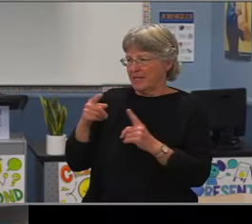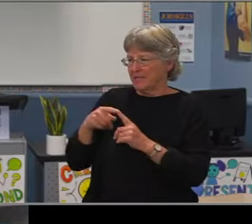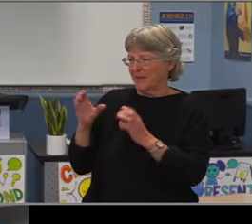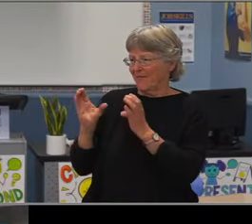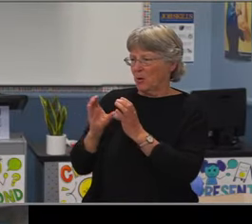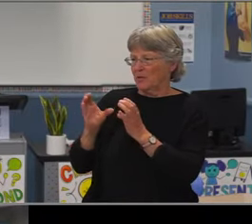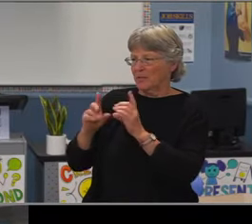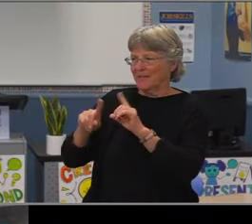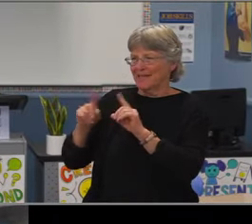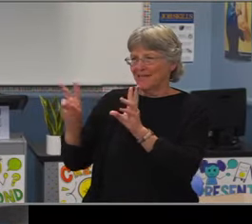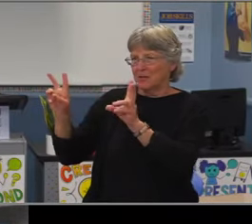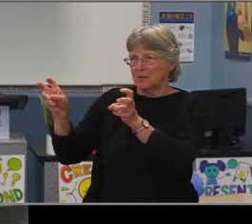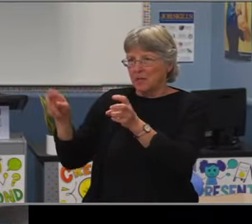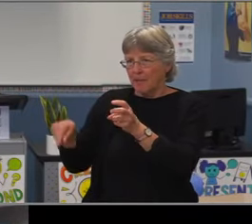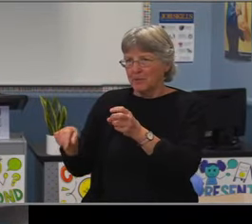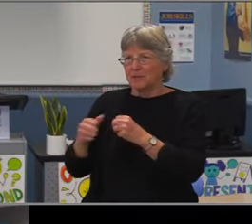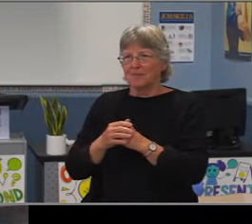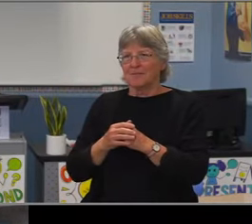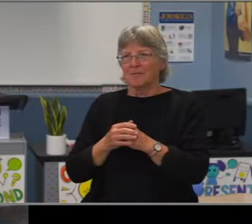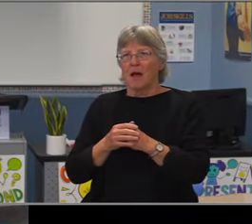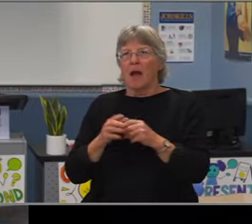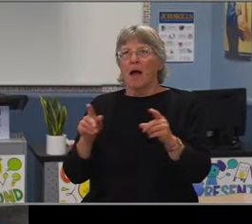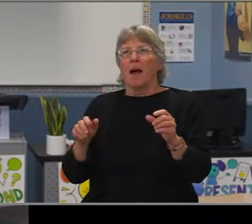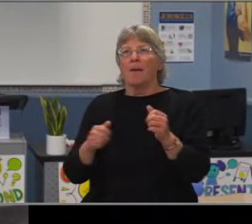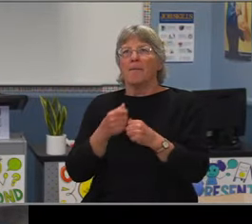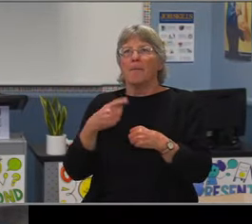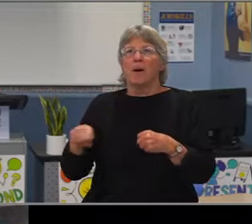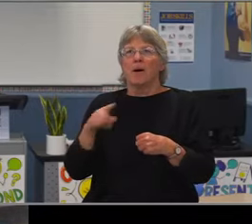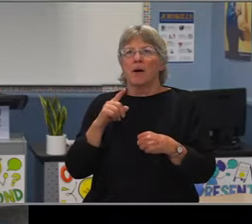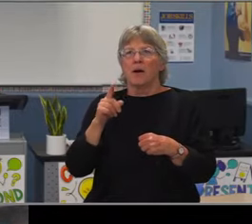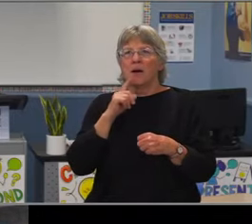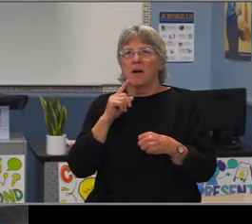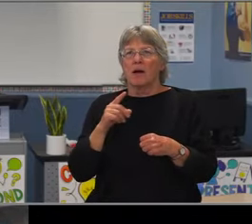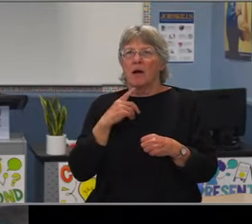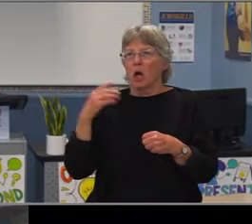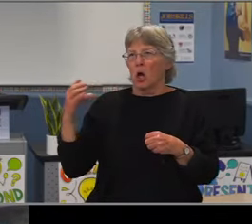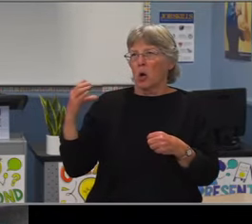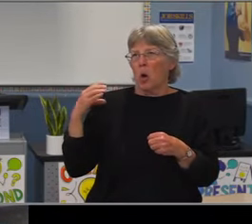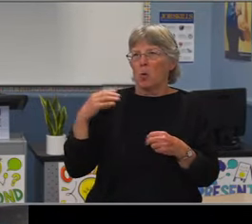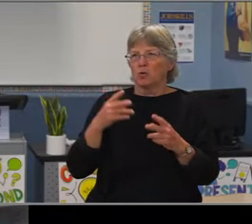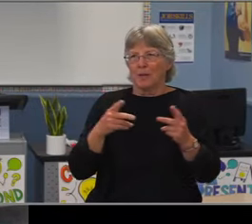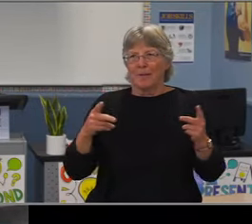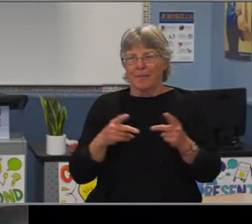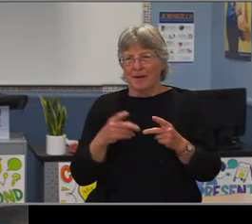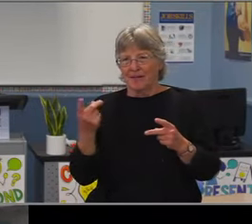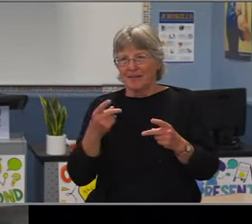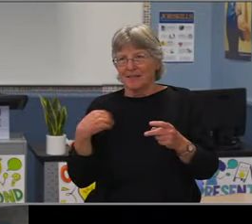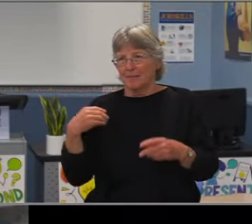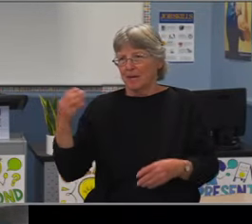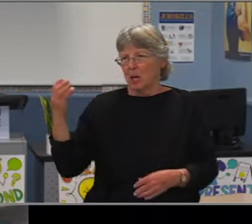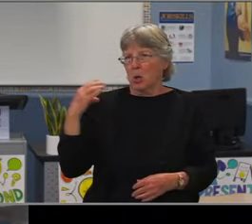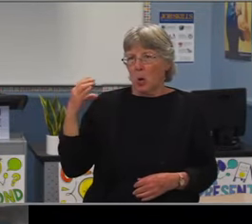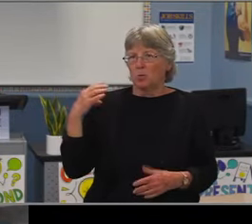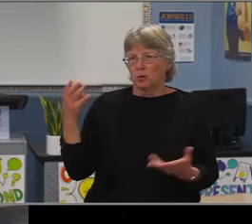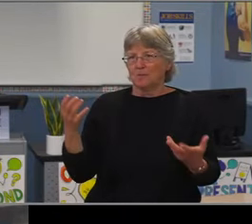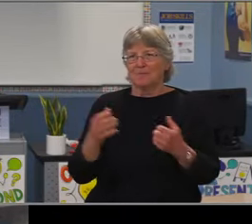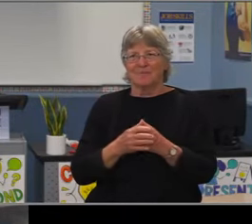All in favor, Dr. Benita's? Aye. Ms. Kerr? Aye Mr. Meyer? Aye